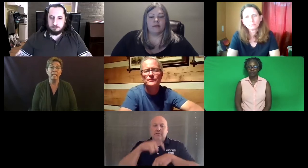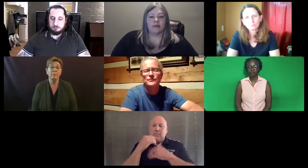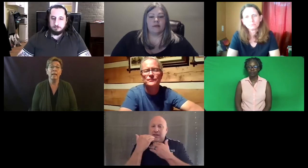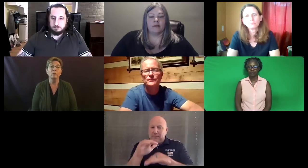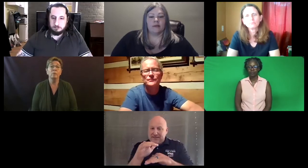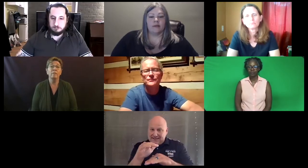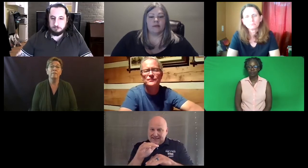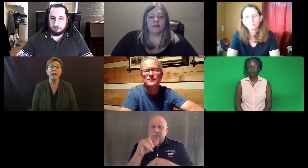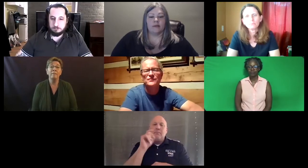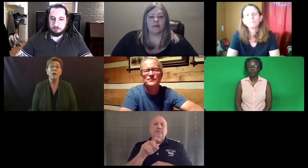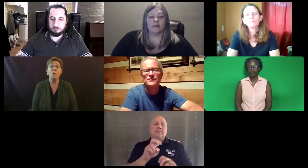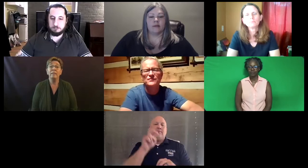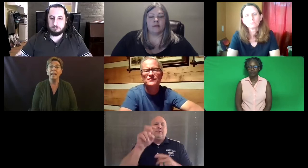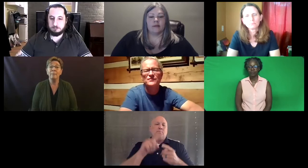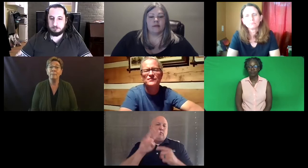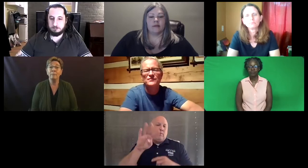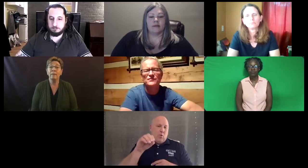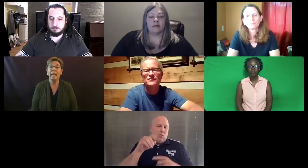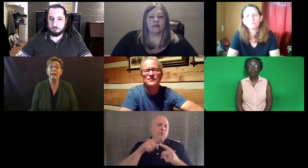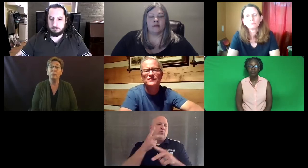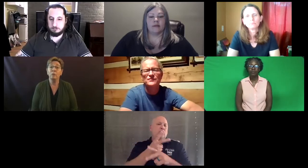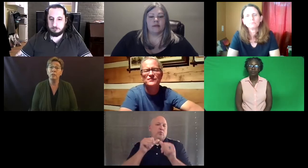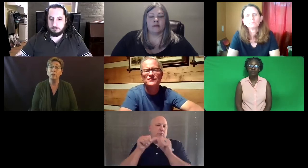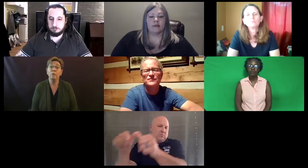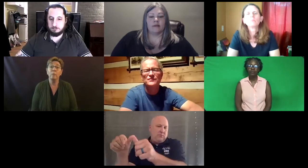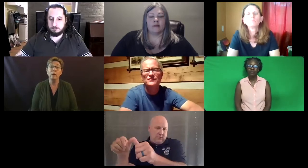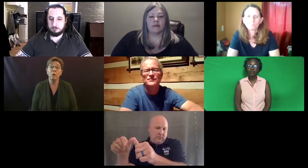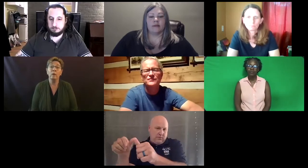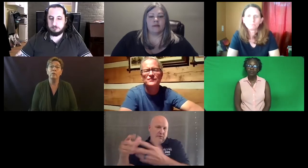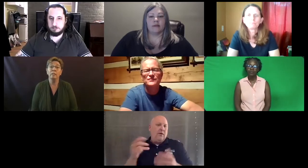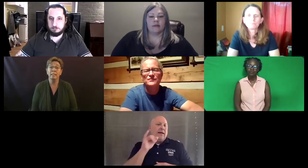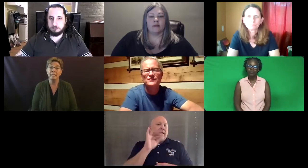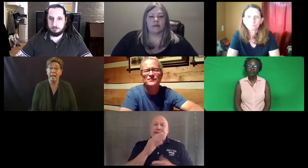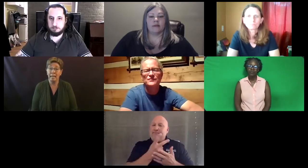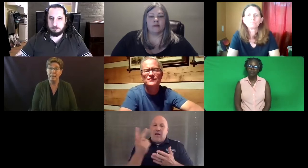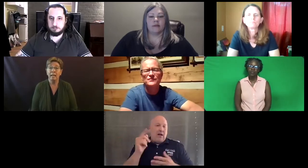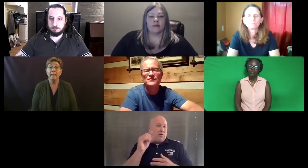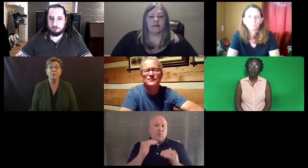2.5 with a time limit and they have to increase to a 4.0 to sustain that.